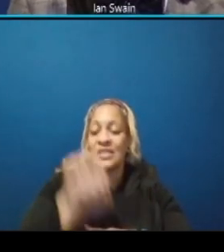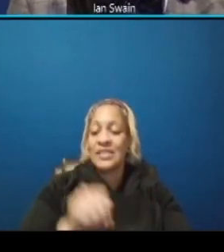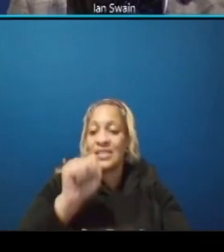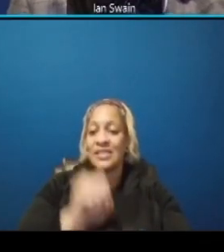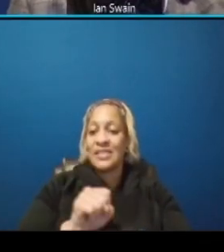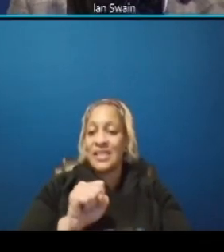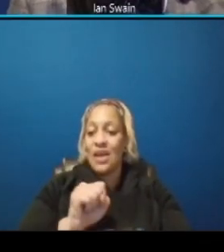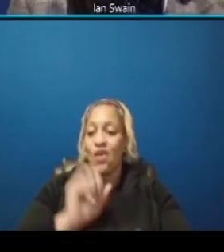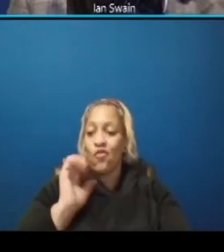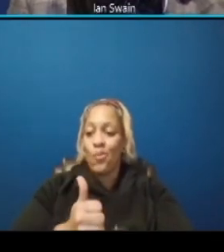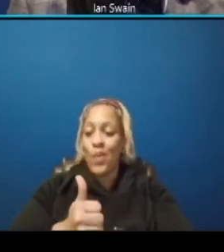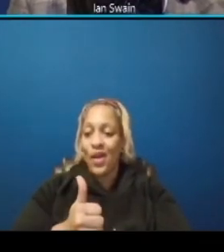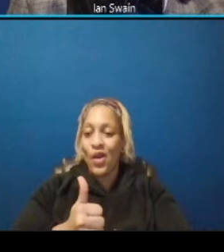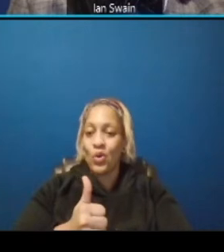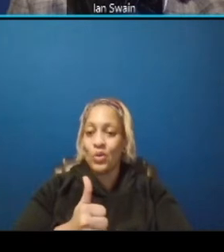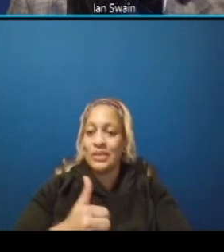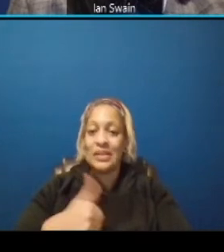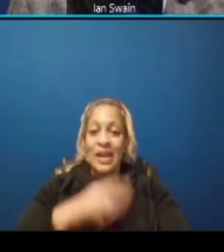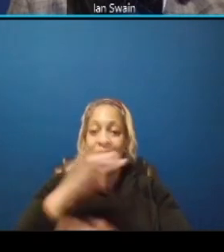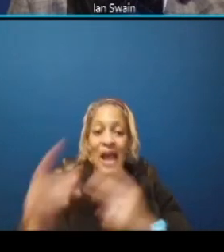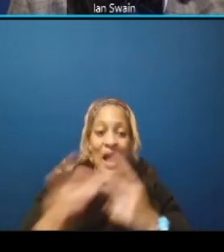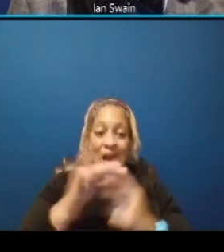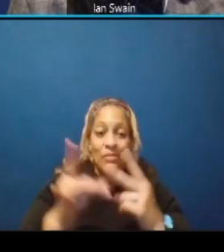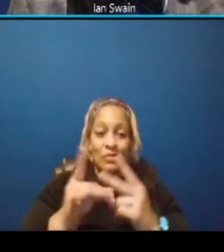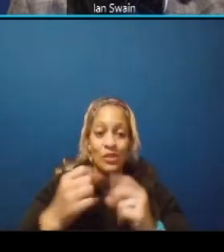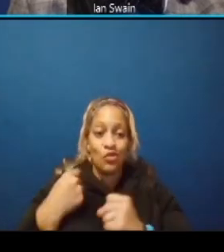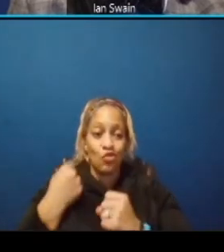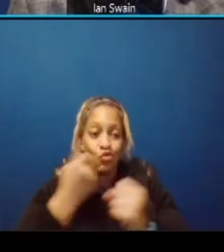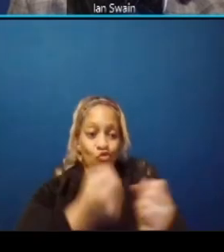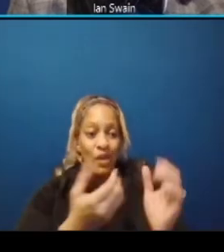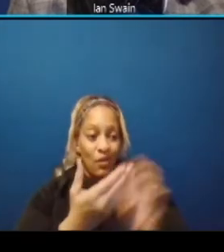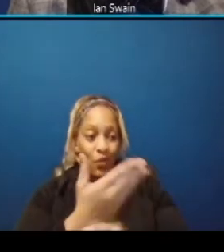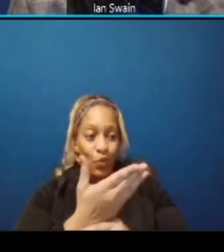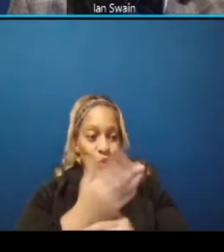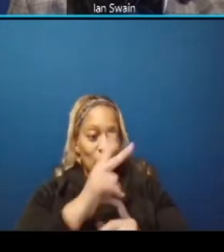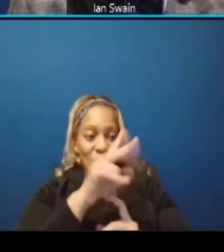i have no other option to travel to virginia currently there are significant